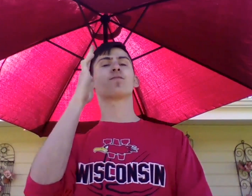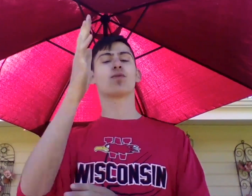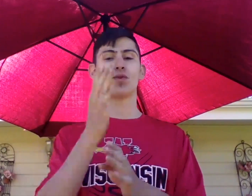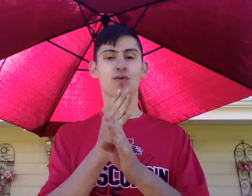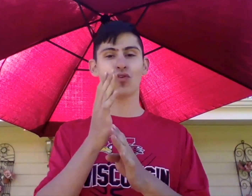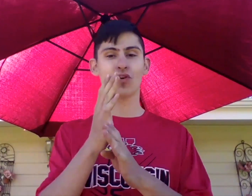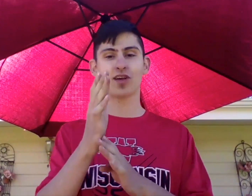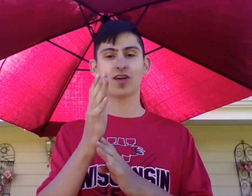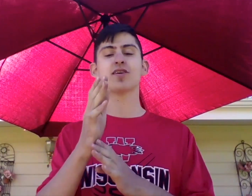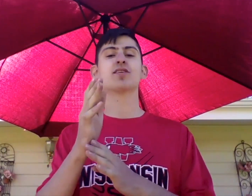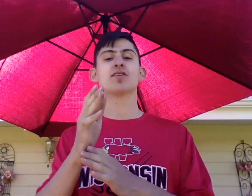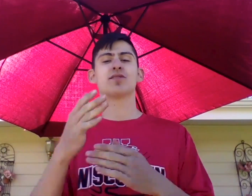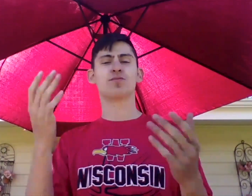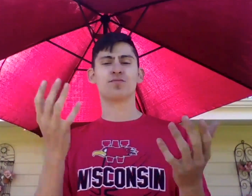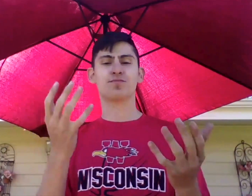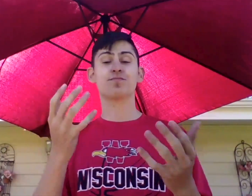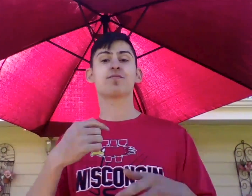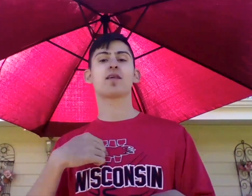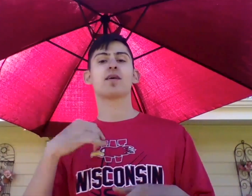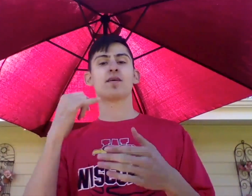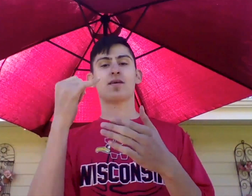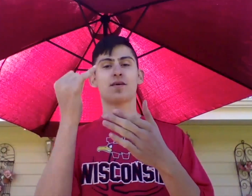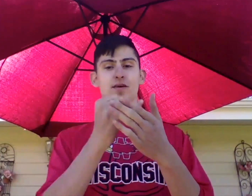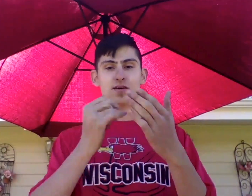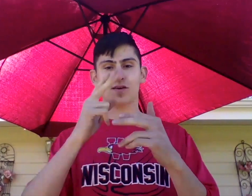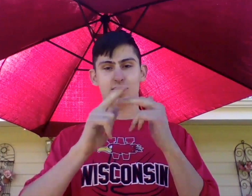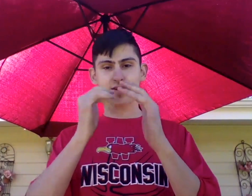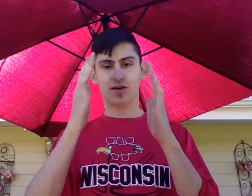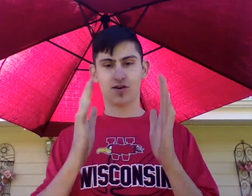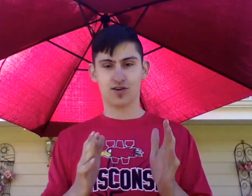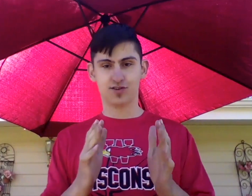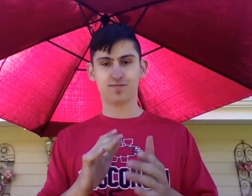After high school, my future career is to become an architect.